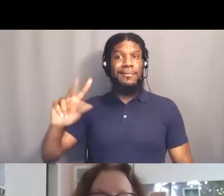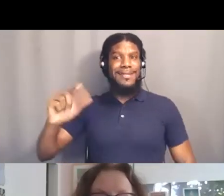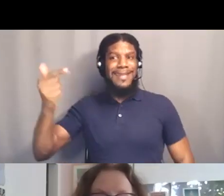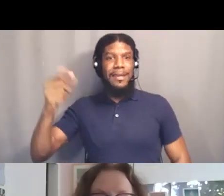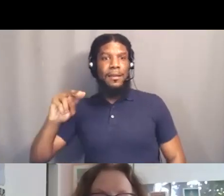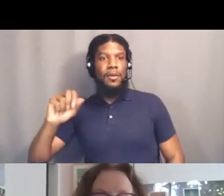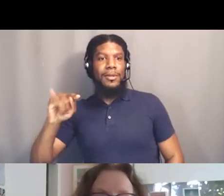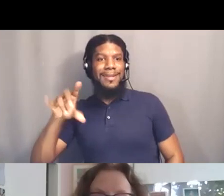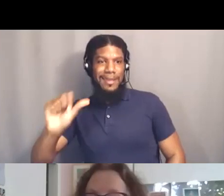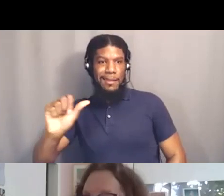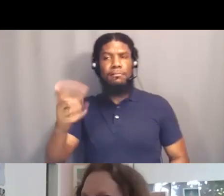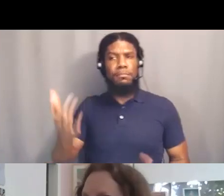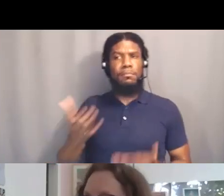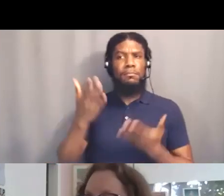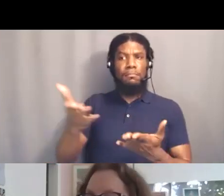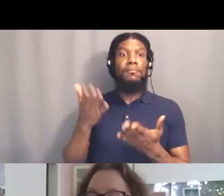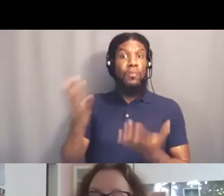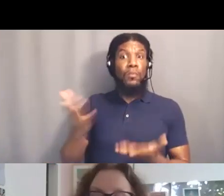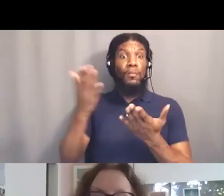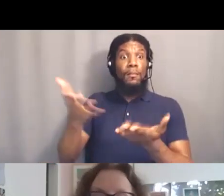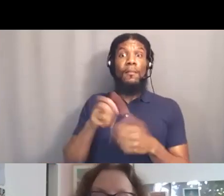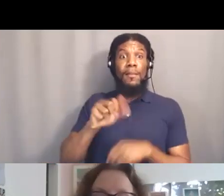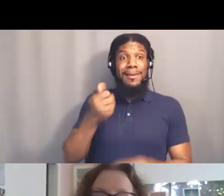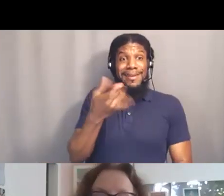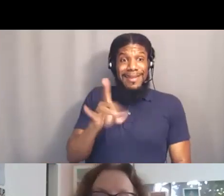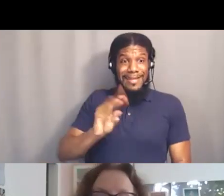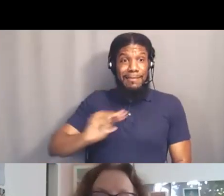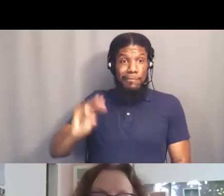removing $18 million of funding from the budget